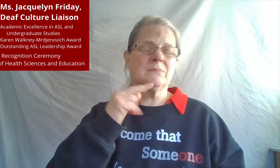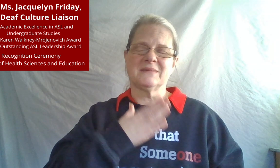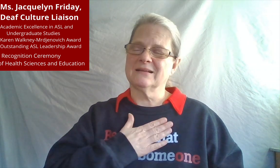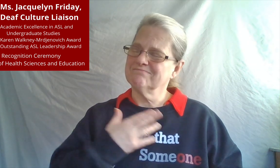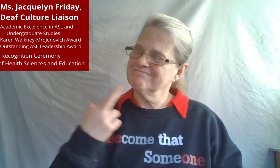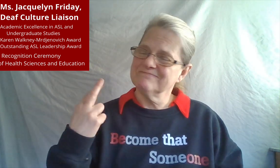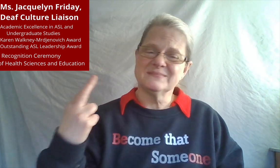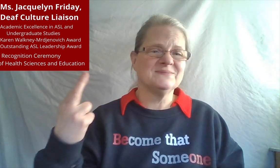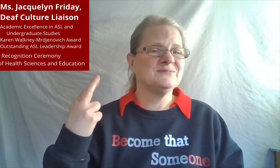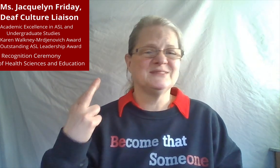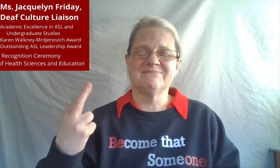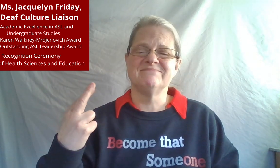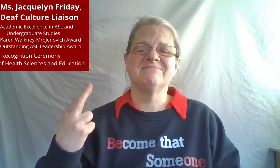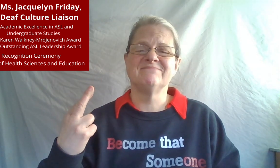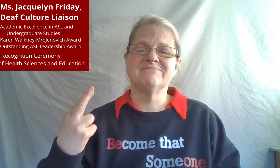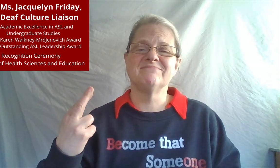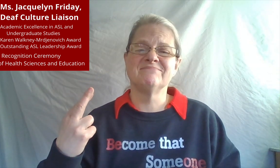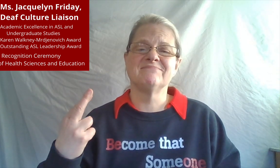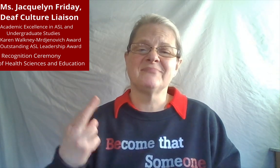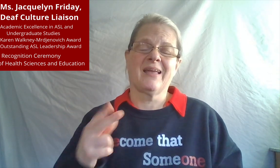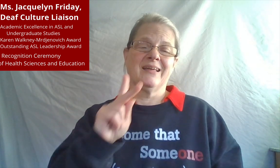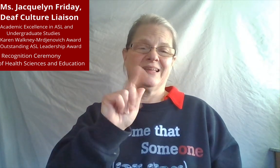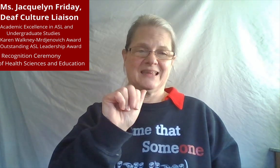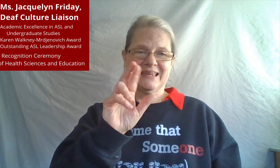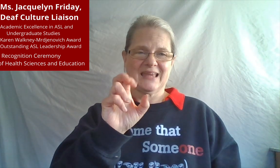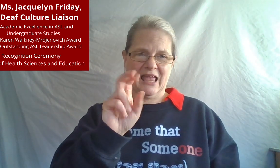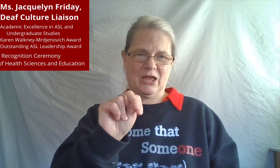It's because it's in memory of my best friend.